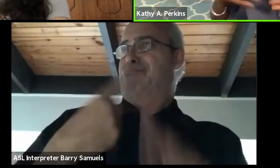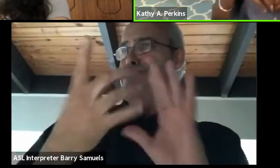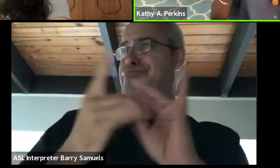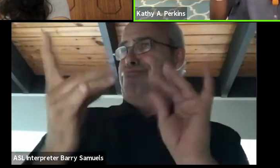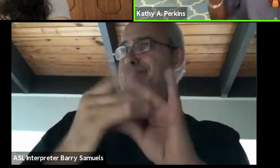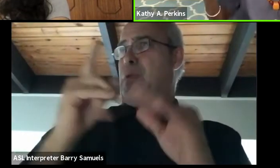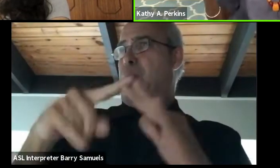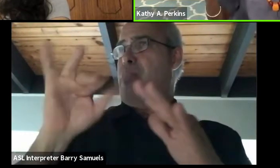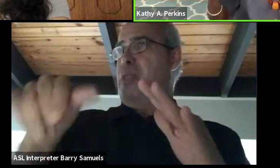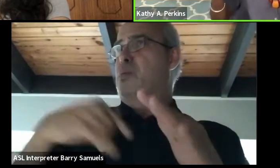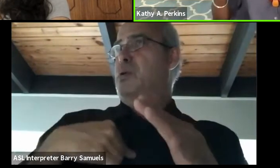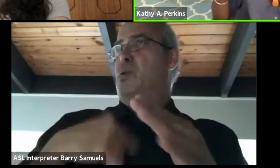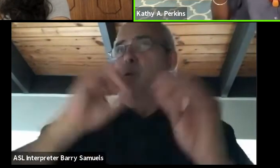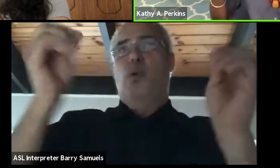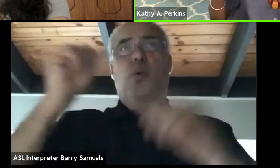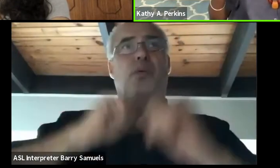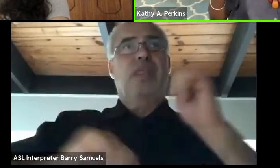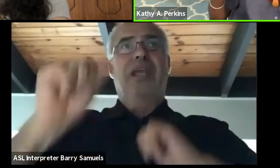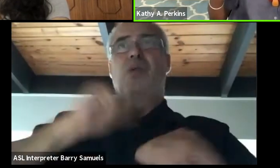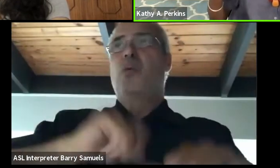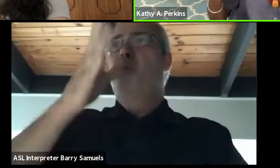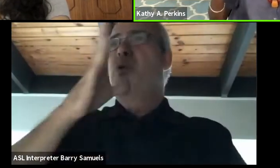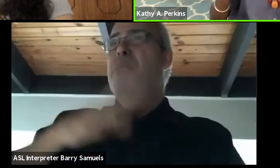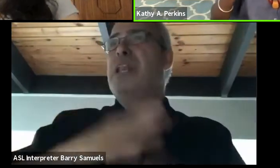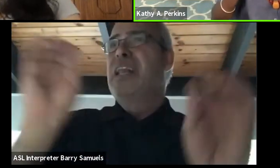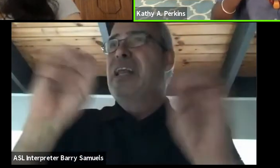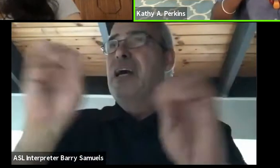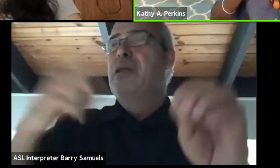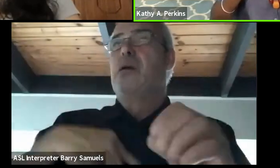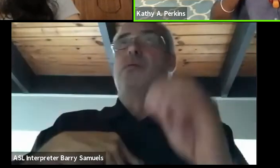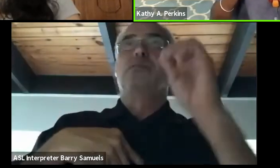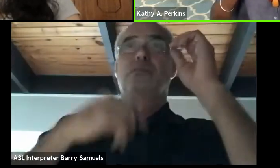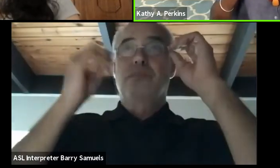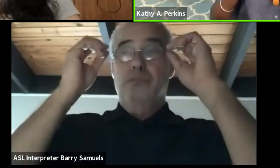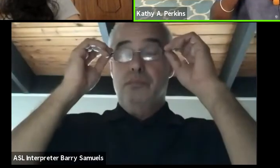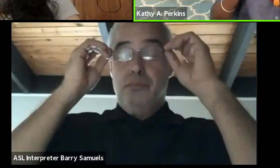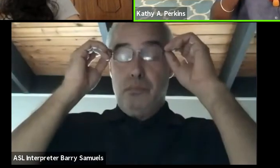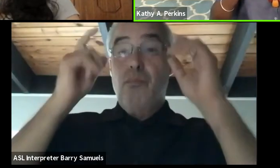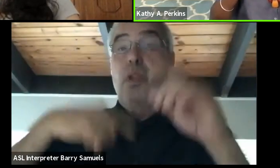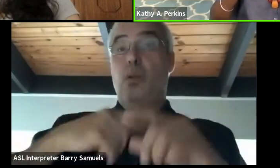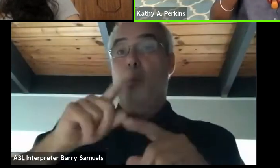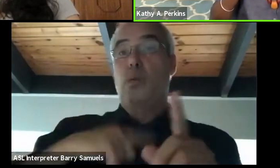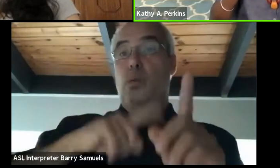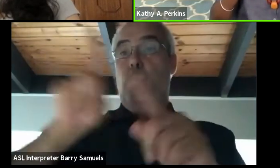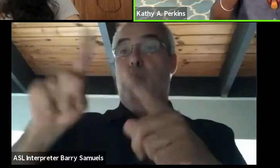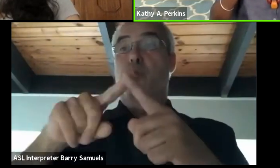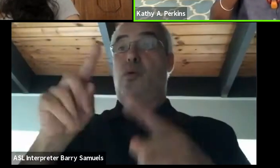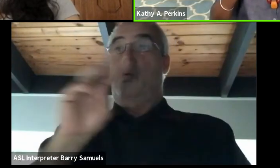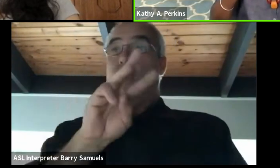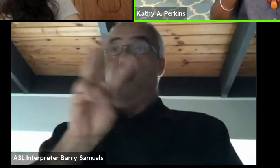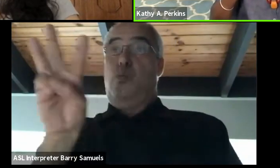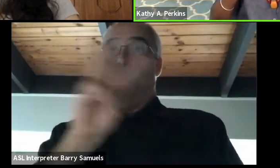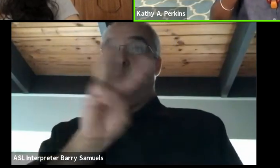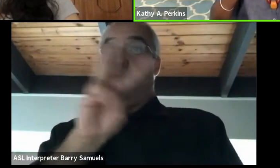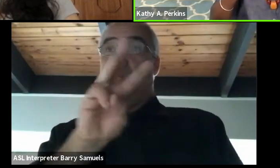there are no theater women or whatever. And then when I moved to the West Coast in the mid '80s,